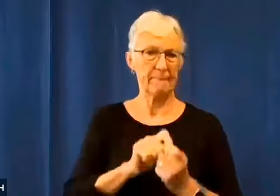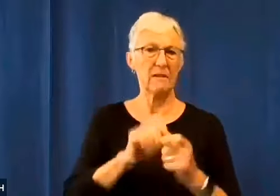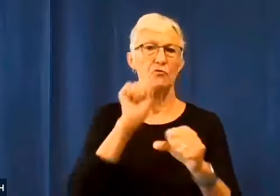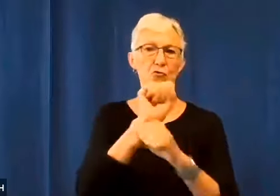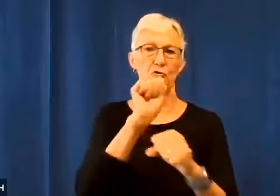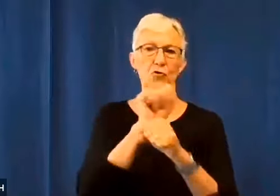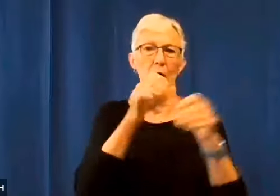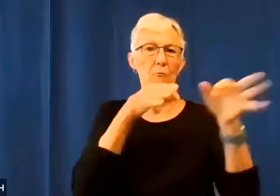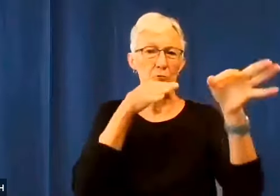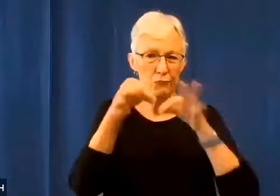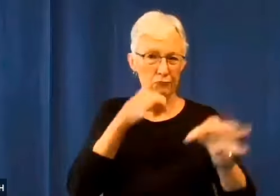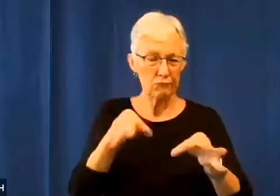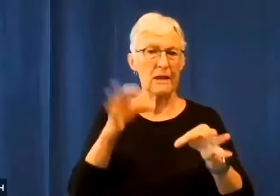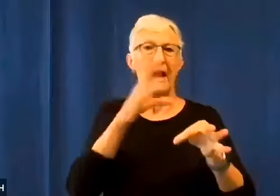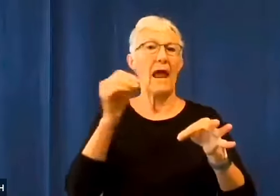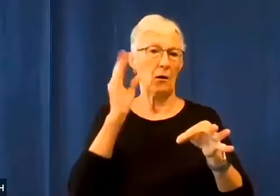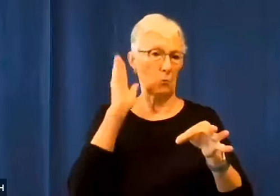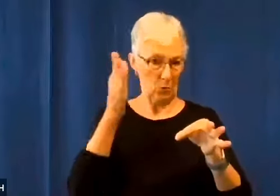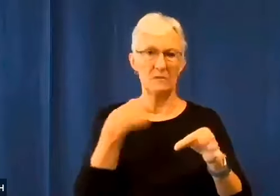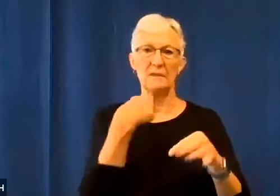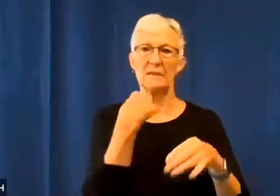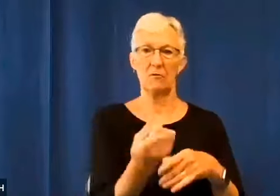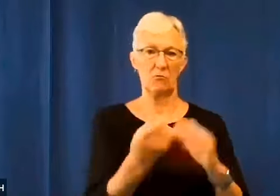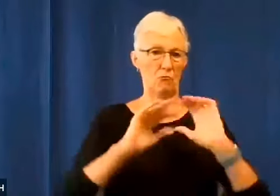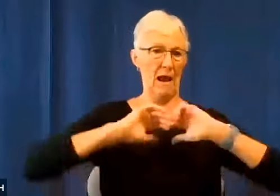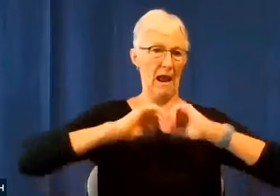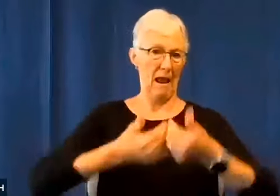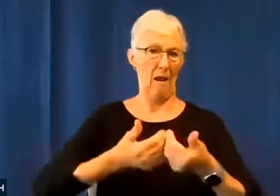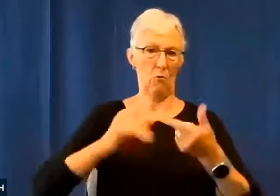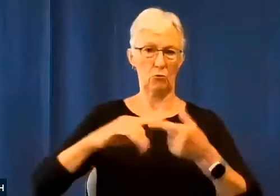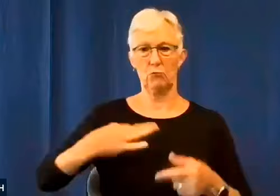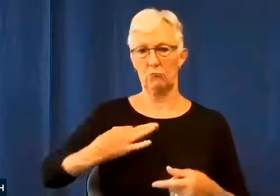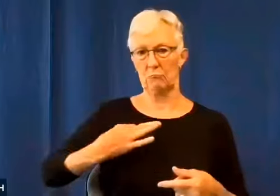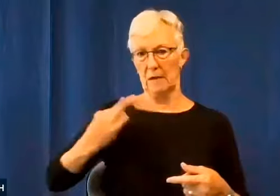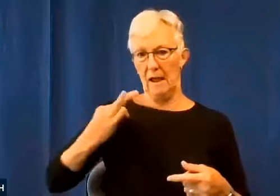And how to apply